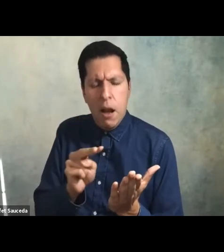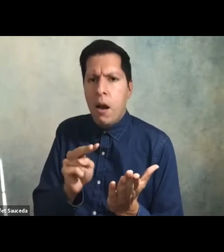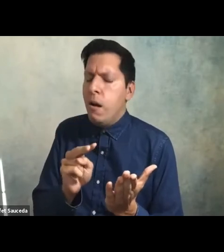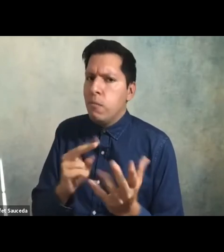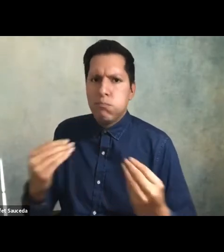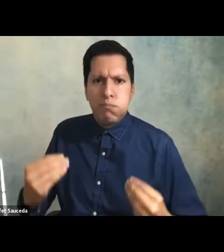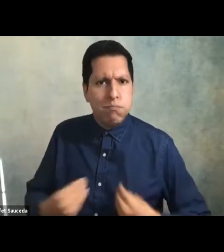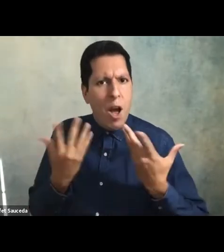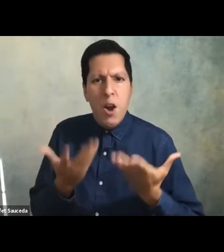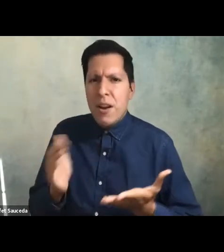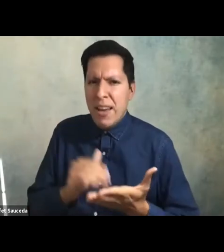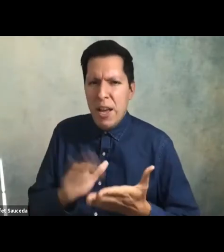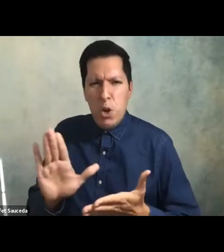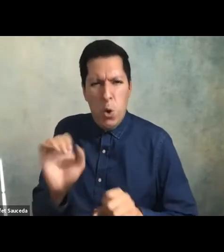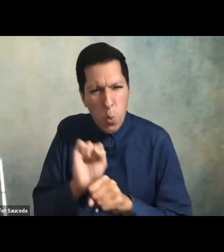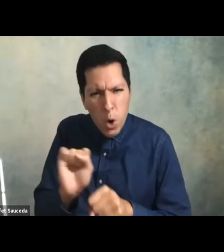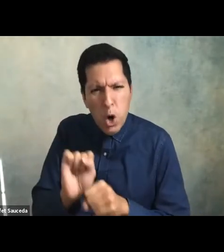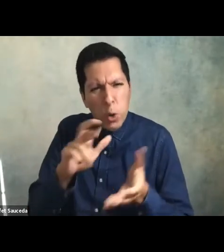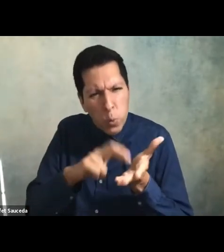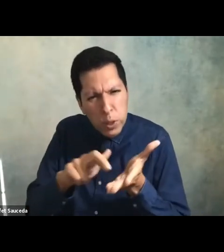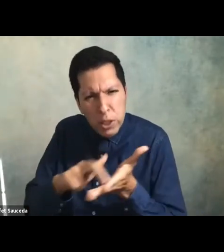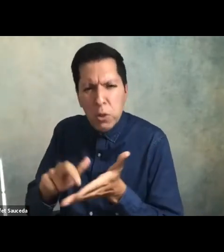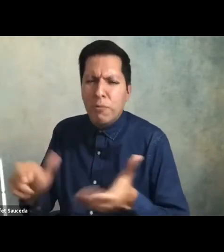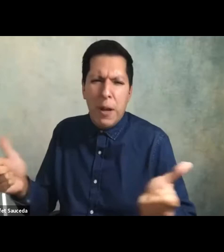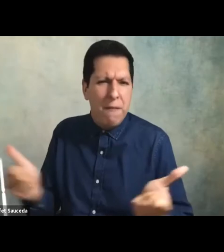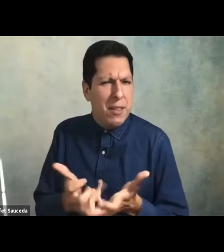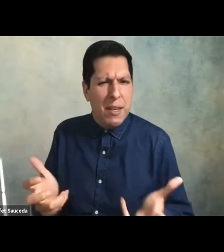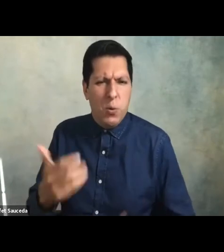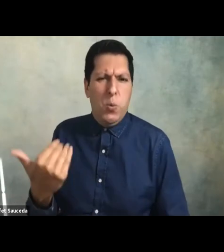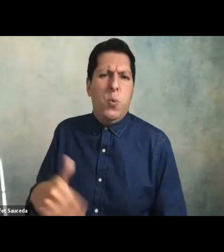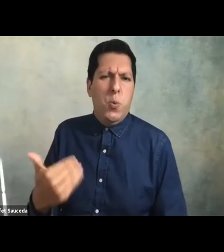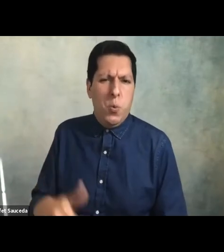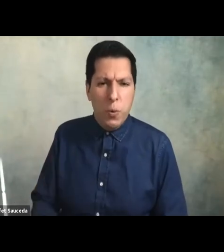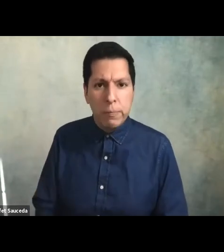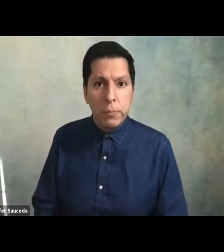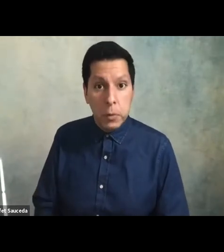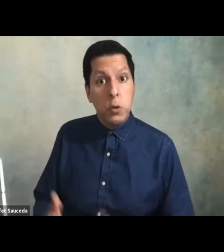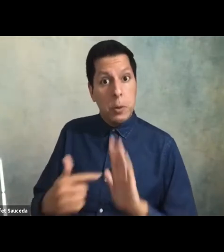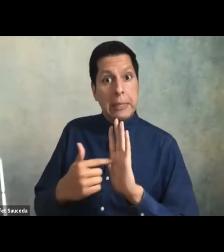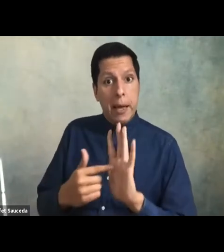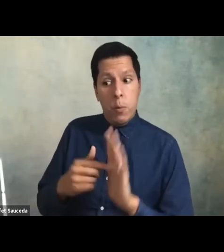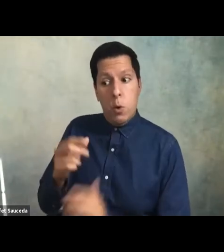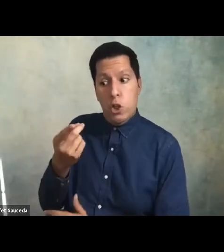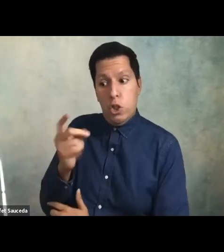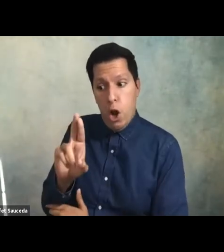of the work that you've done with the guidance of speakers like dr harper and and learning from